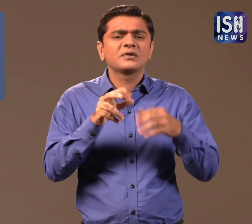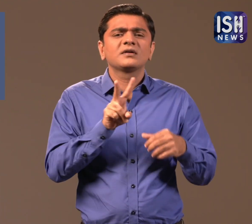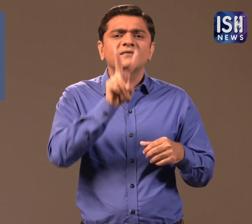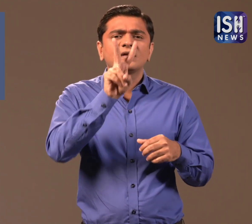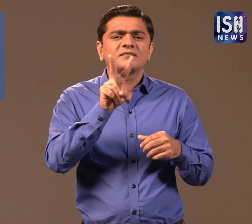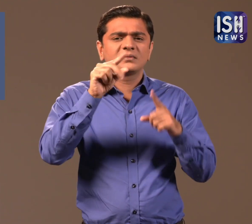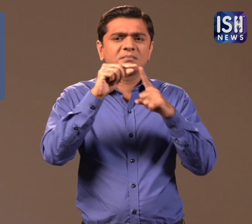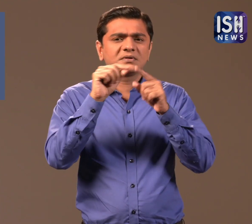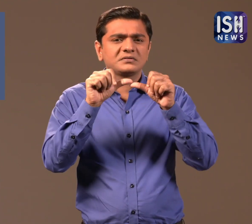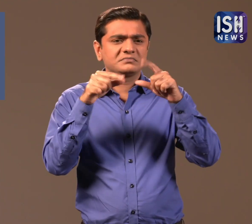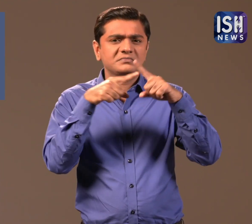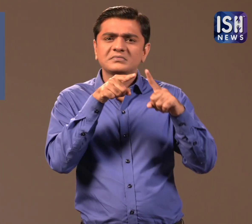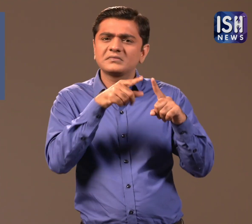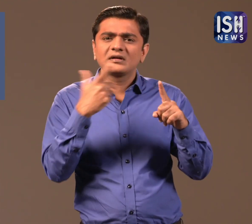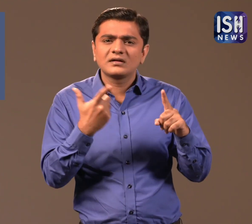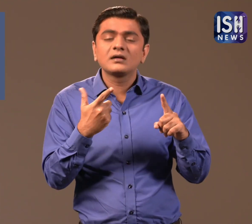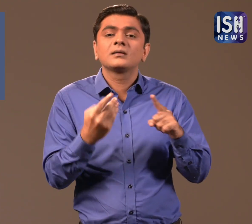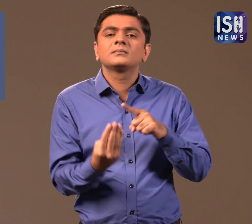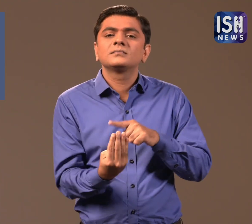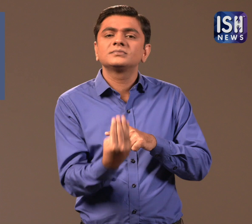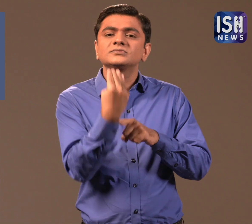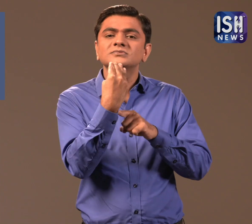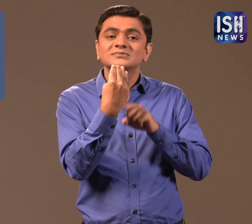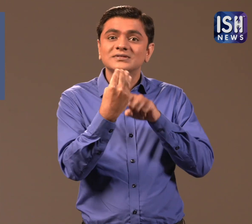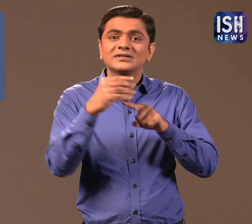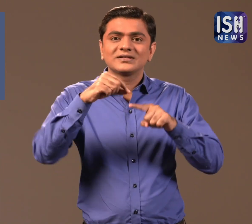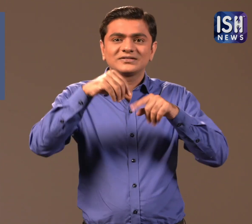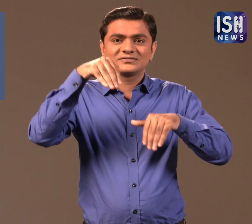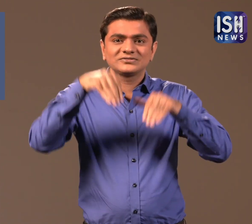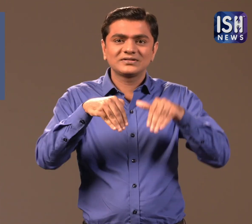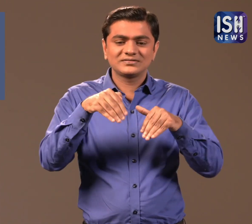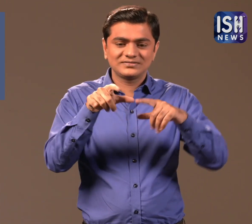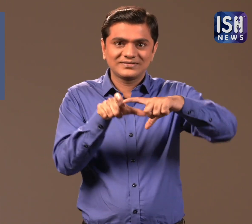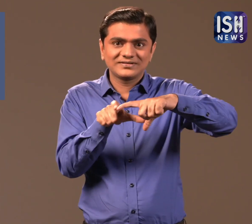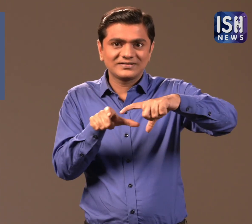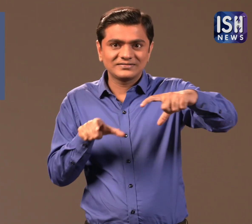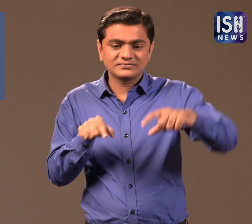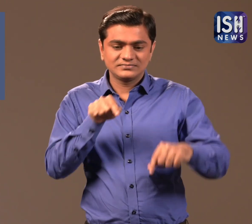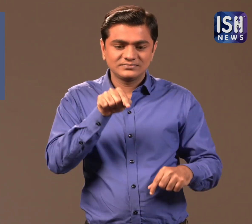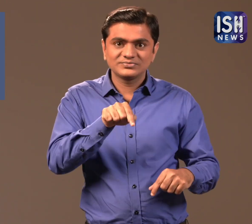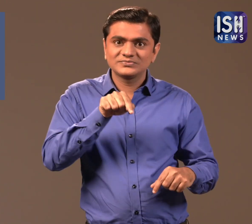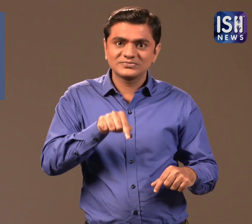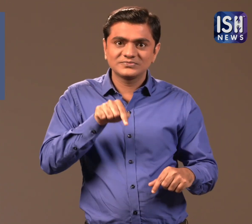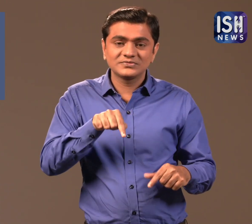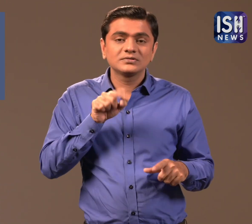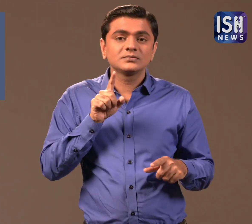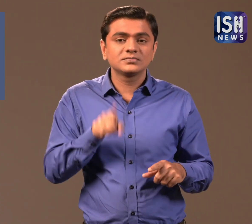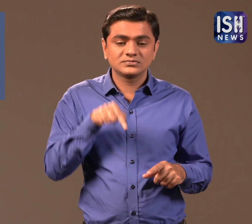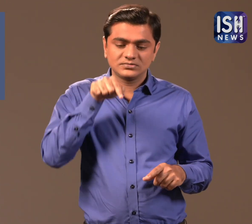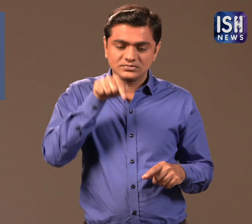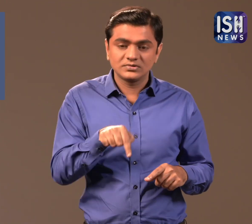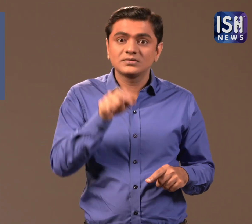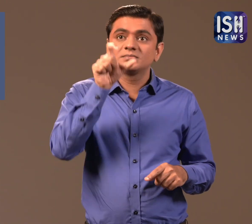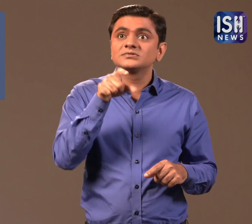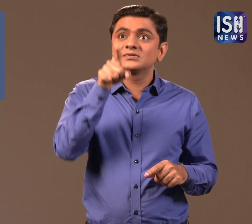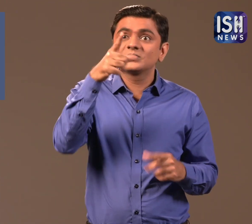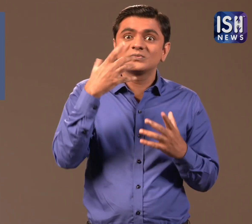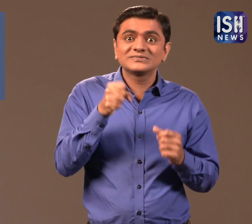VVPAT is a machine. Once a person places their vote,